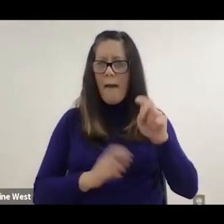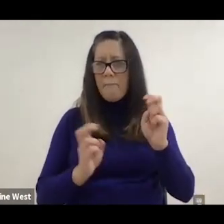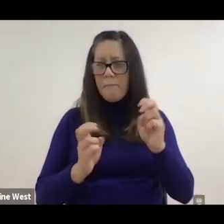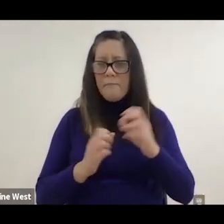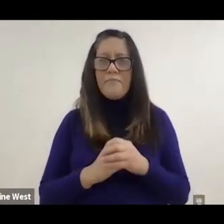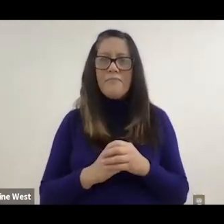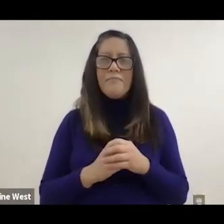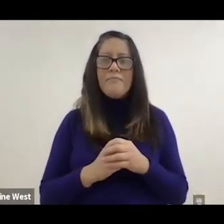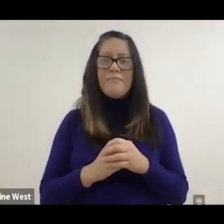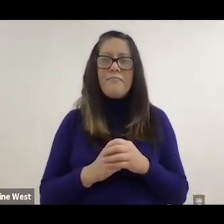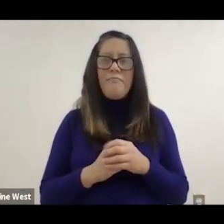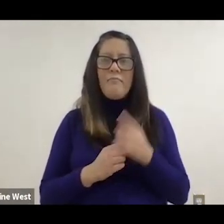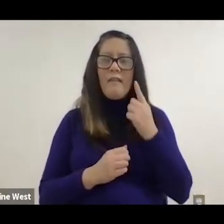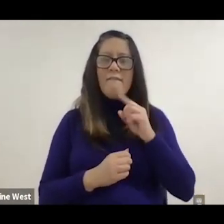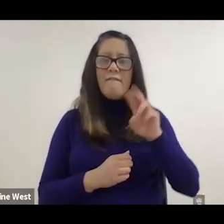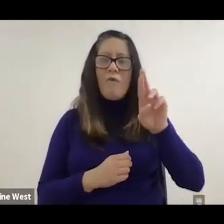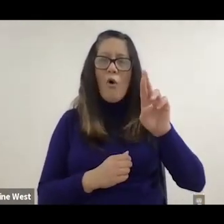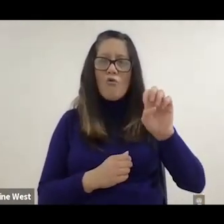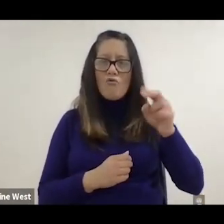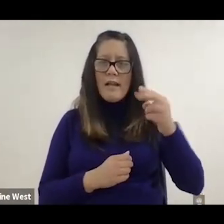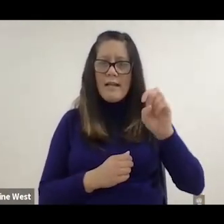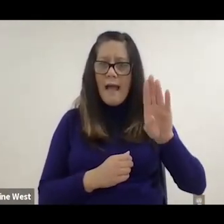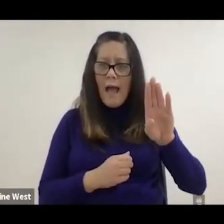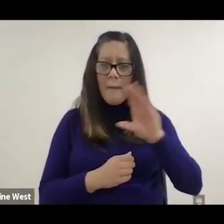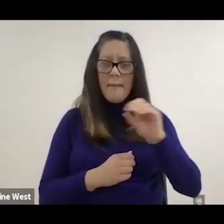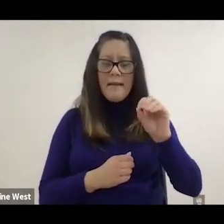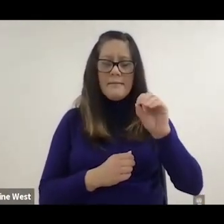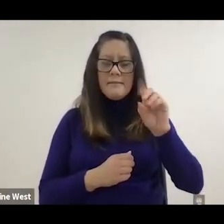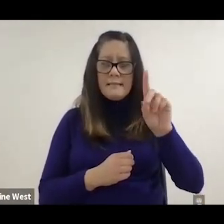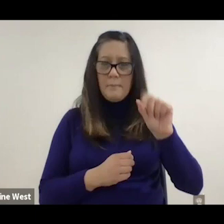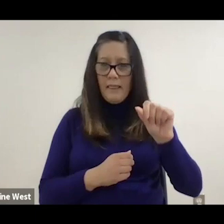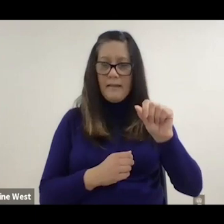map for Rehabilitation and disability research the Department of Defense has called